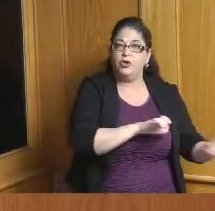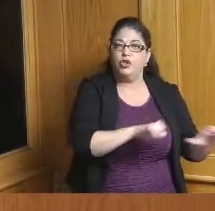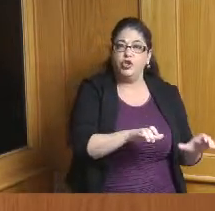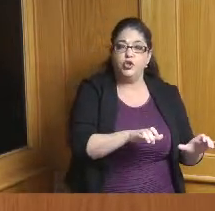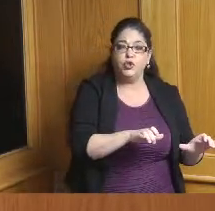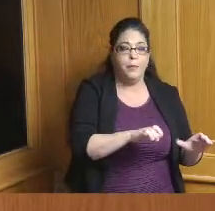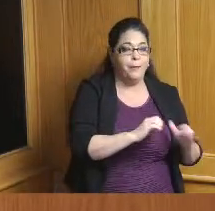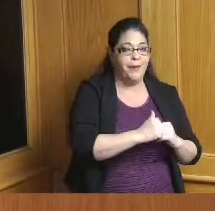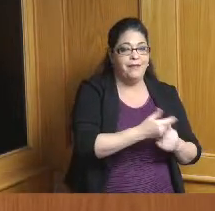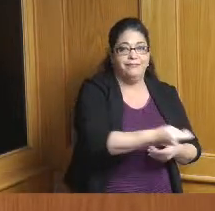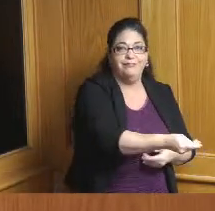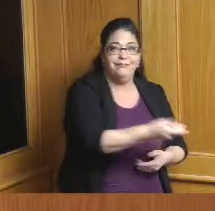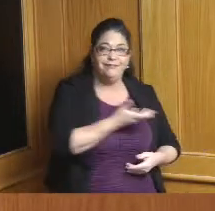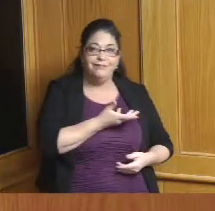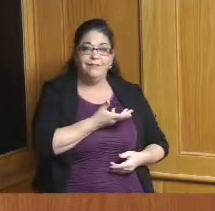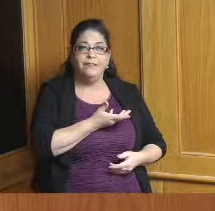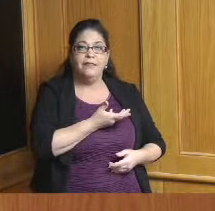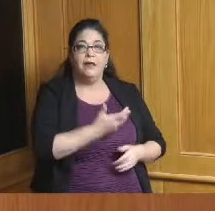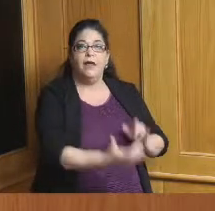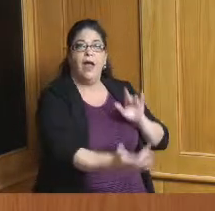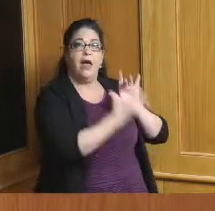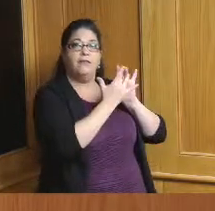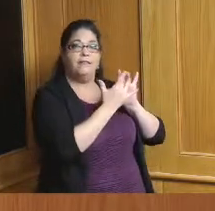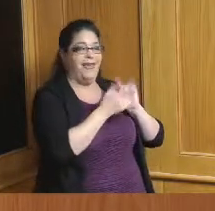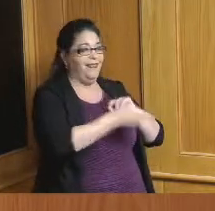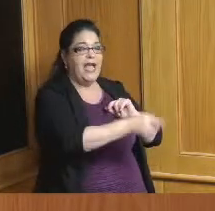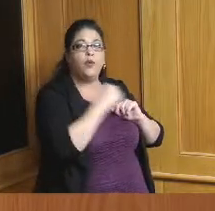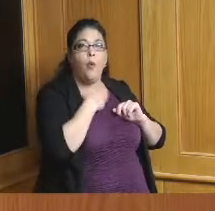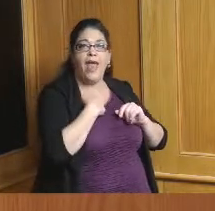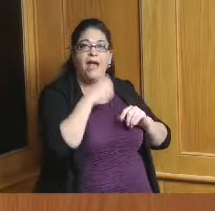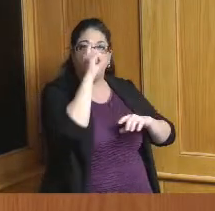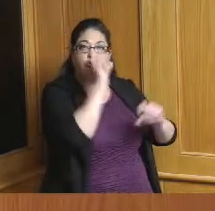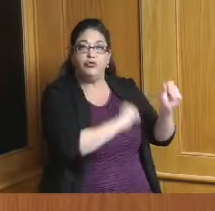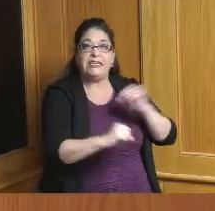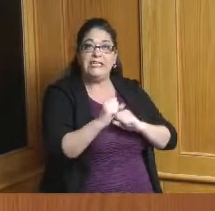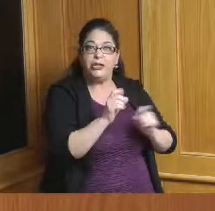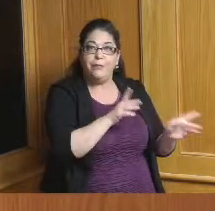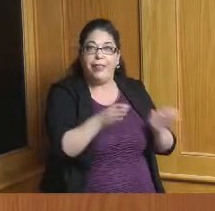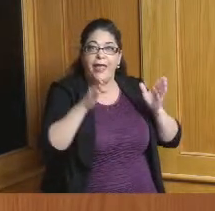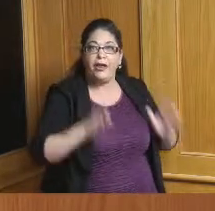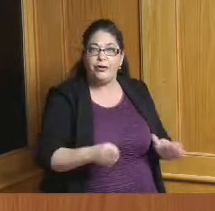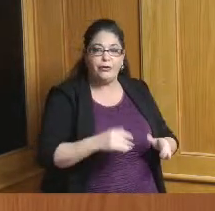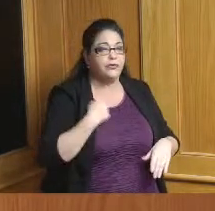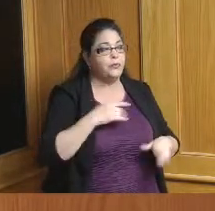always have the ability to one put together a strategic plan and two access partnership